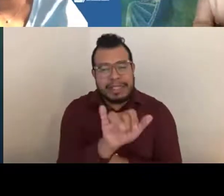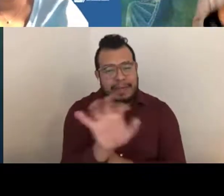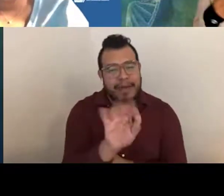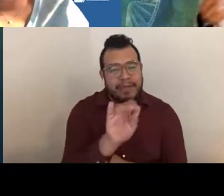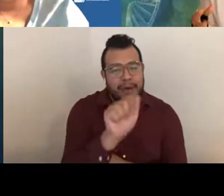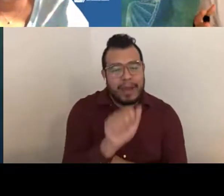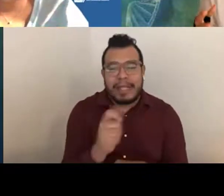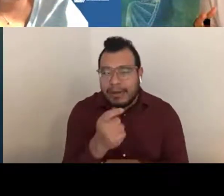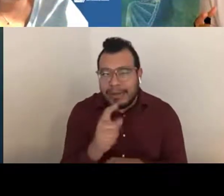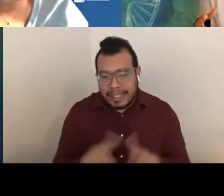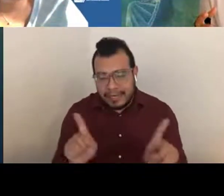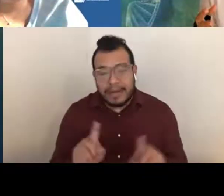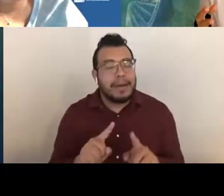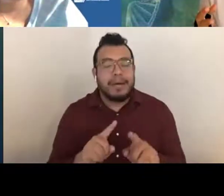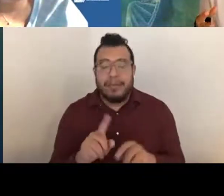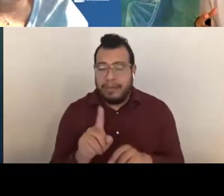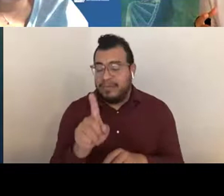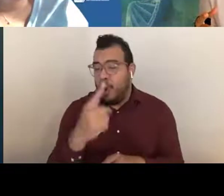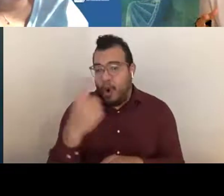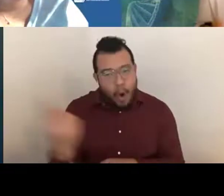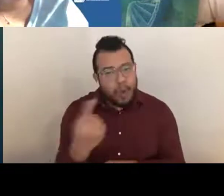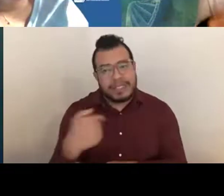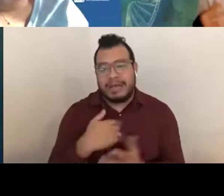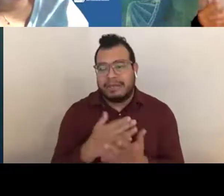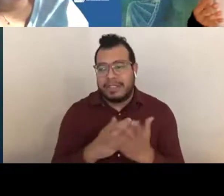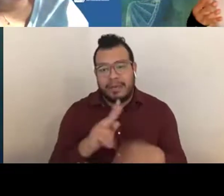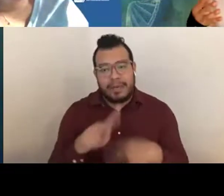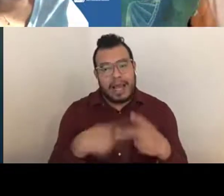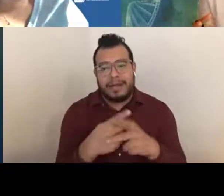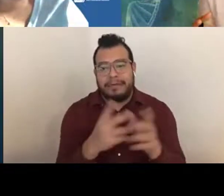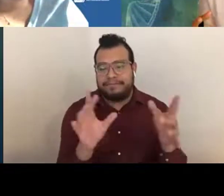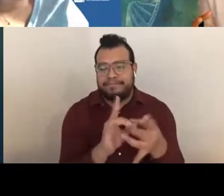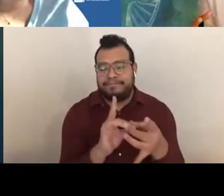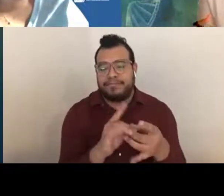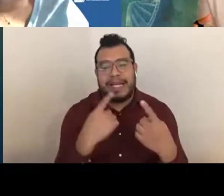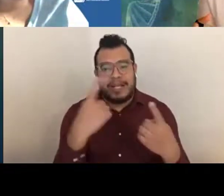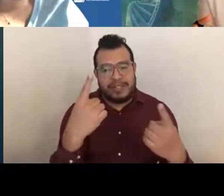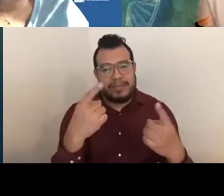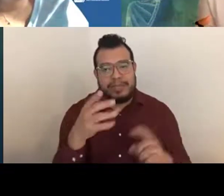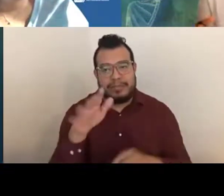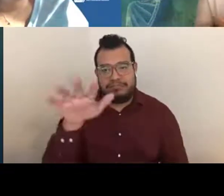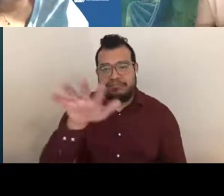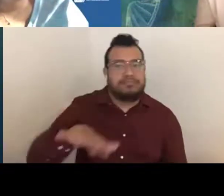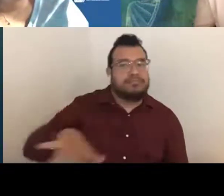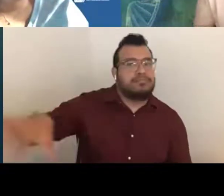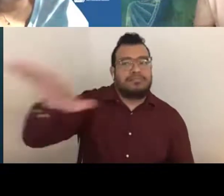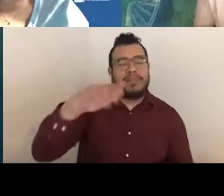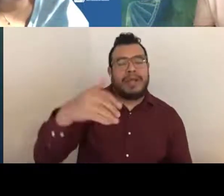but there always be some type of announcement out there that will have a call for applications.